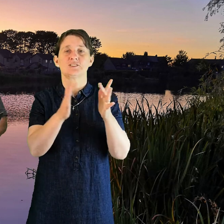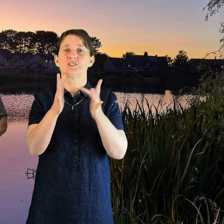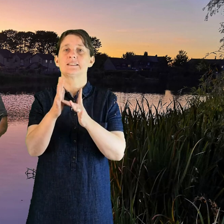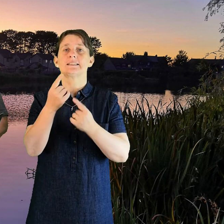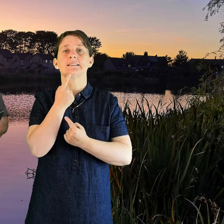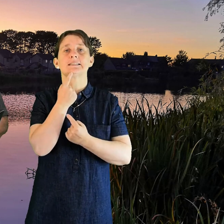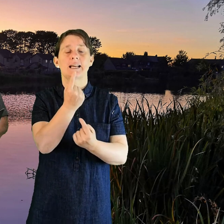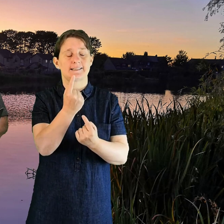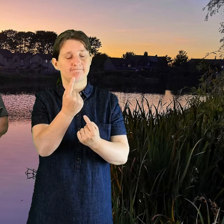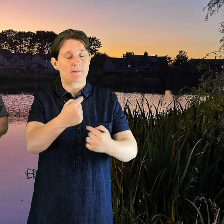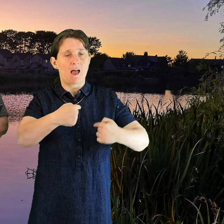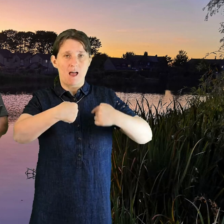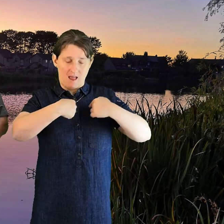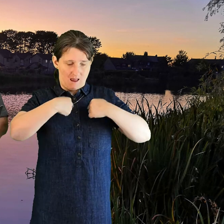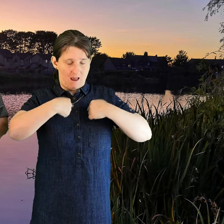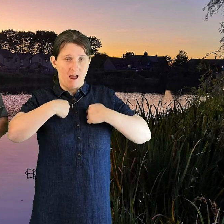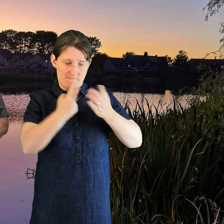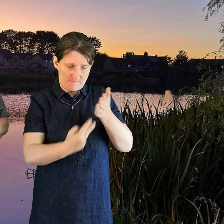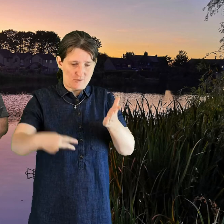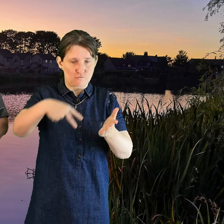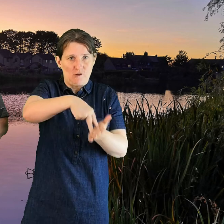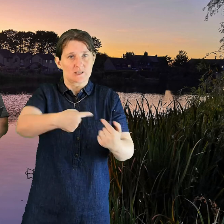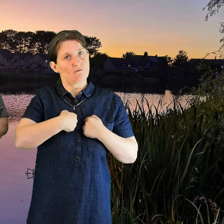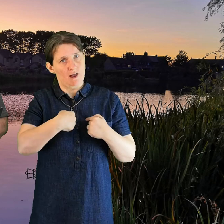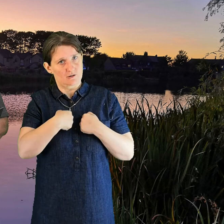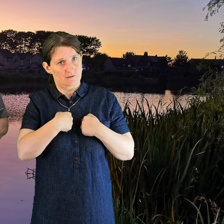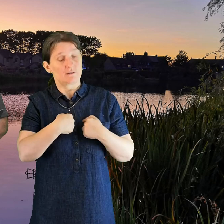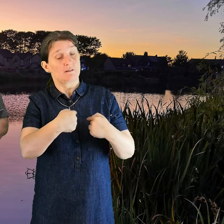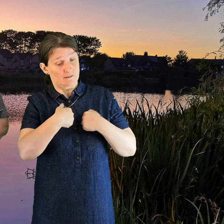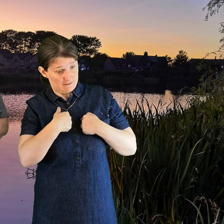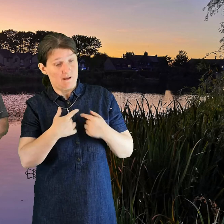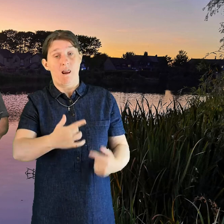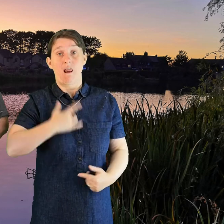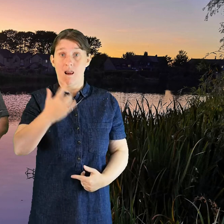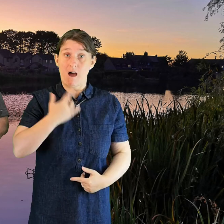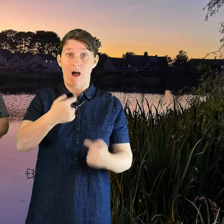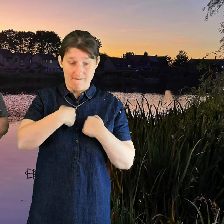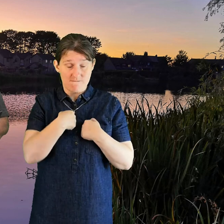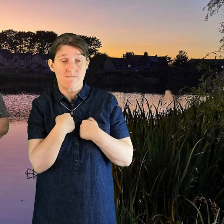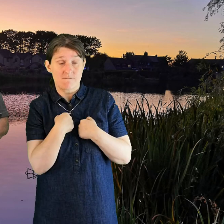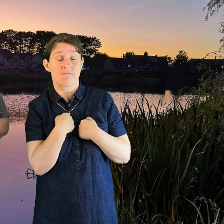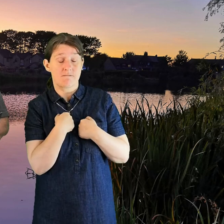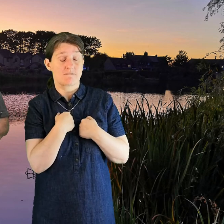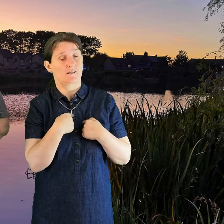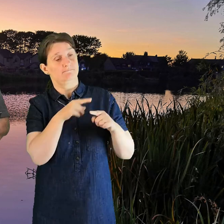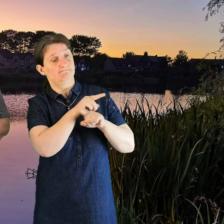I am the resurrection and the life those who believe in me